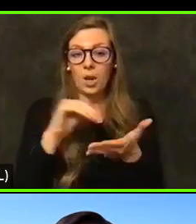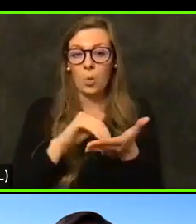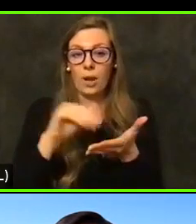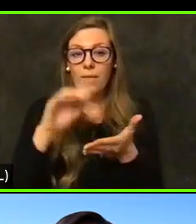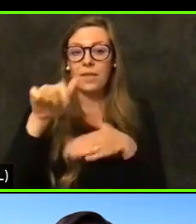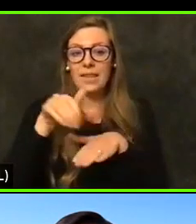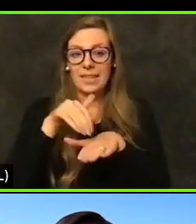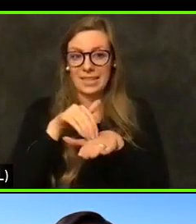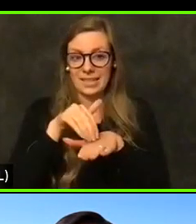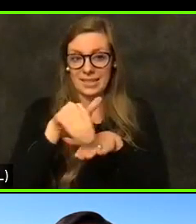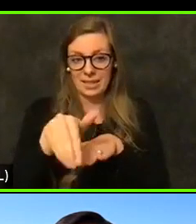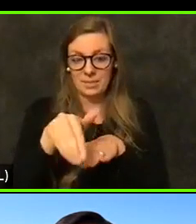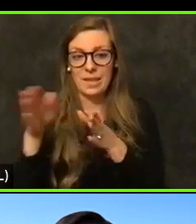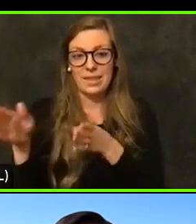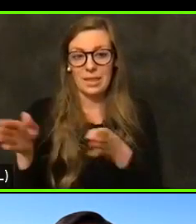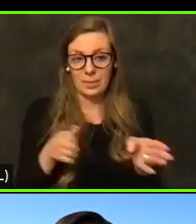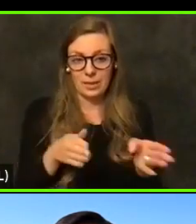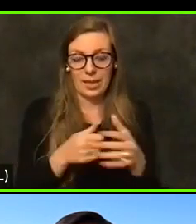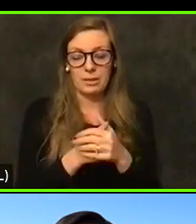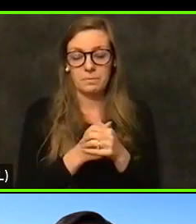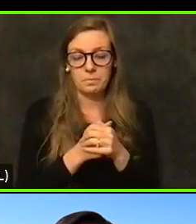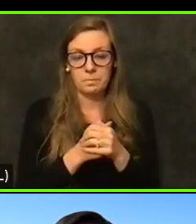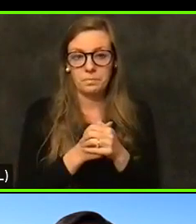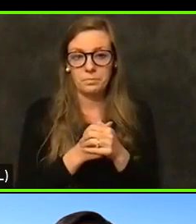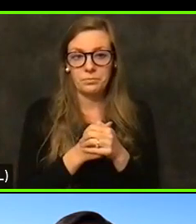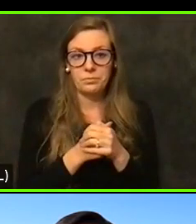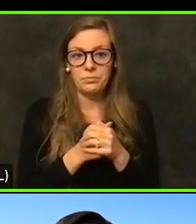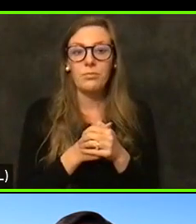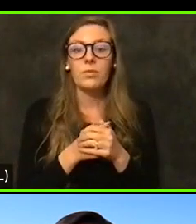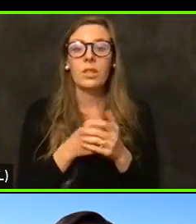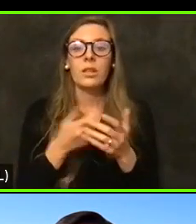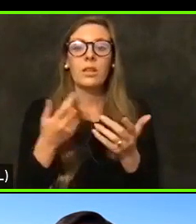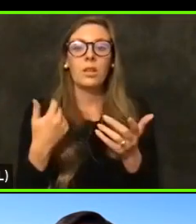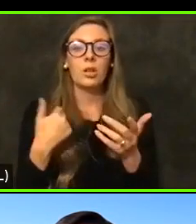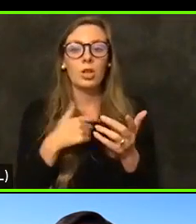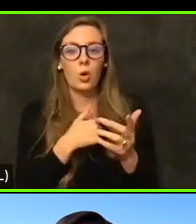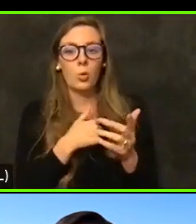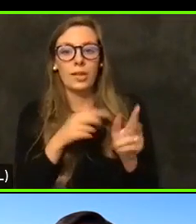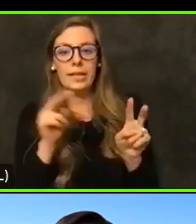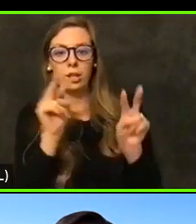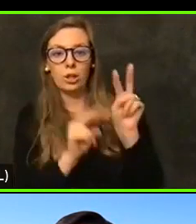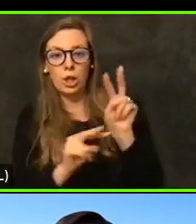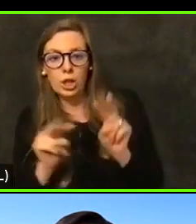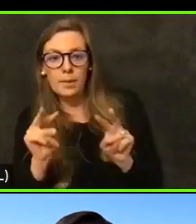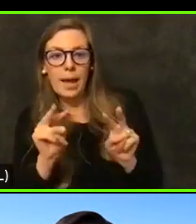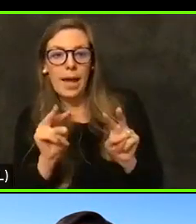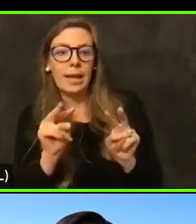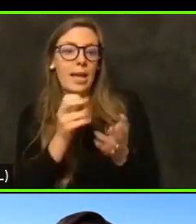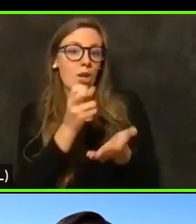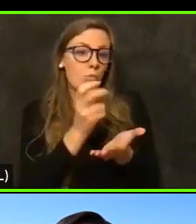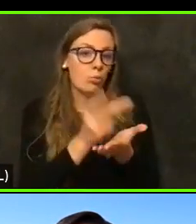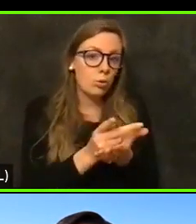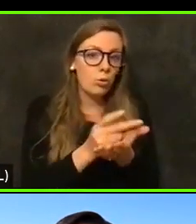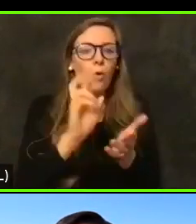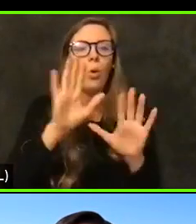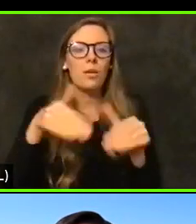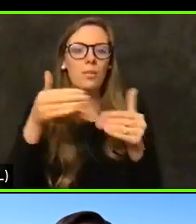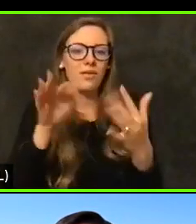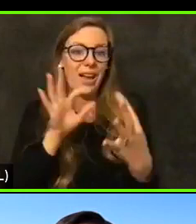looking at these reopening plans and approving them or giving feedback so that we can approve them. And then once approved, these schools can